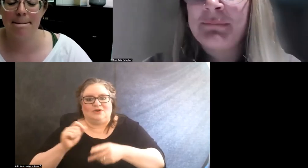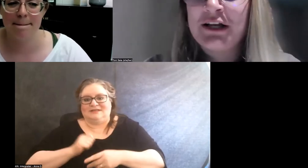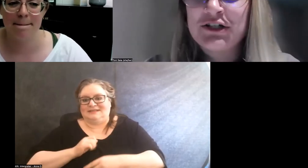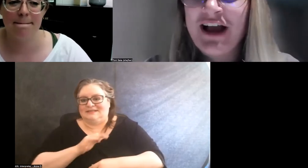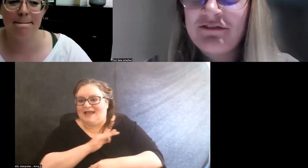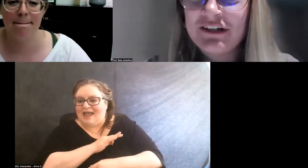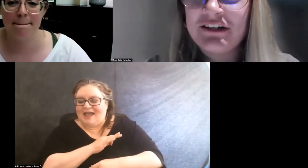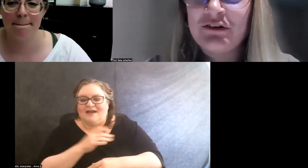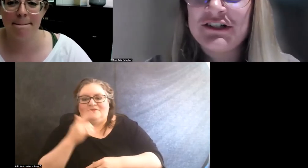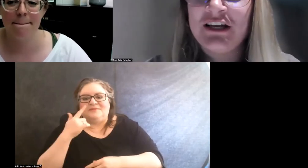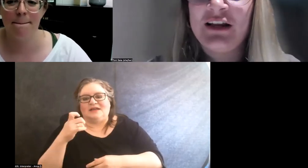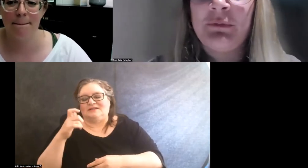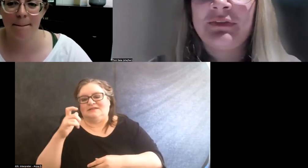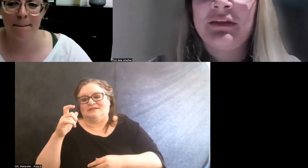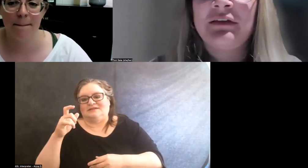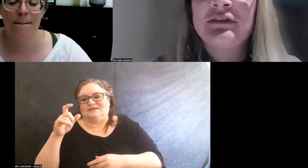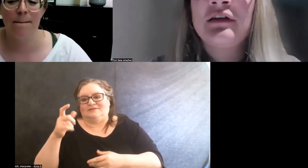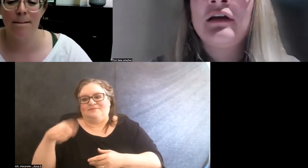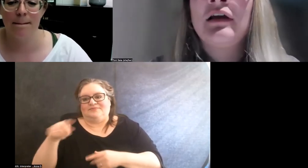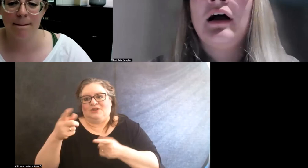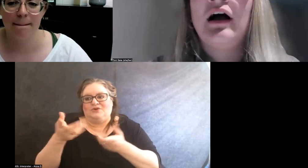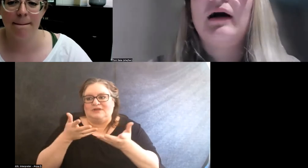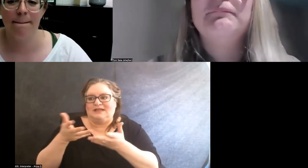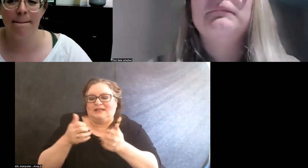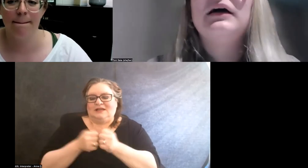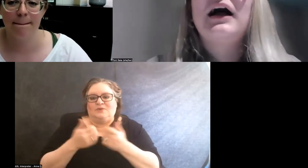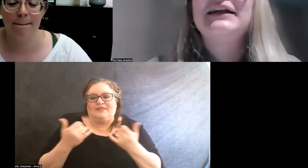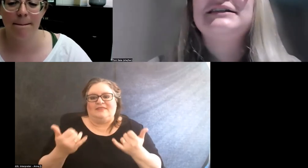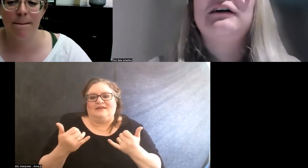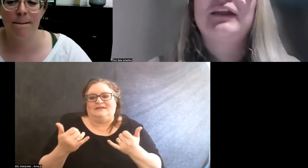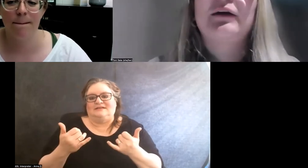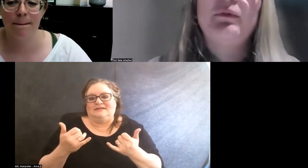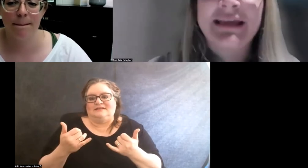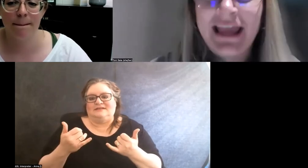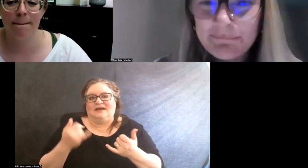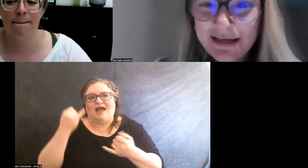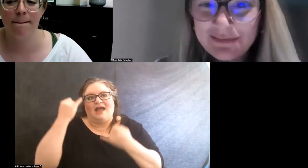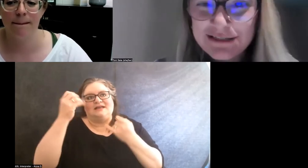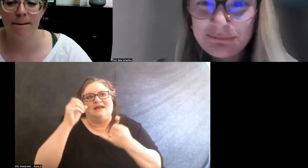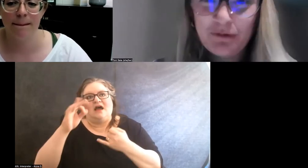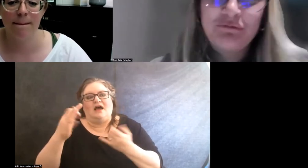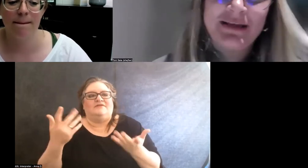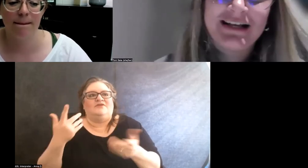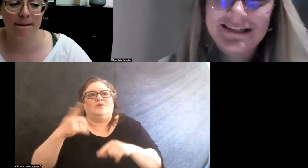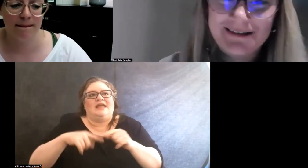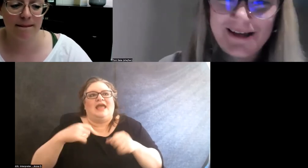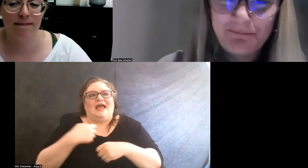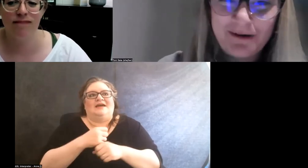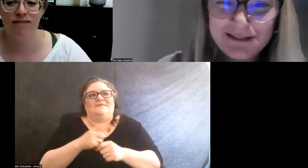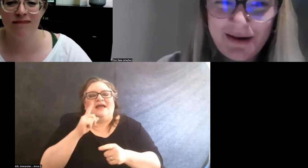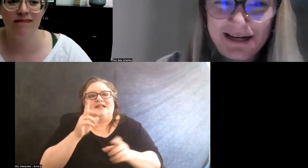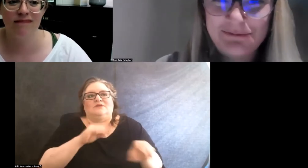because you have to, you're dealing with this idea of like, well, we can't make this move because it's a temporary space.